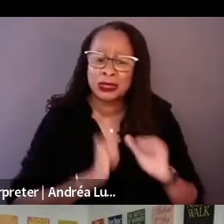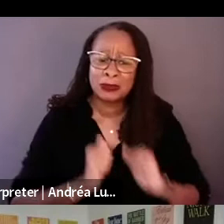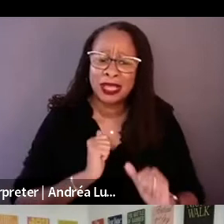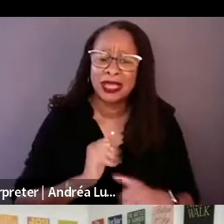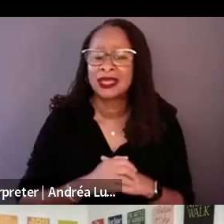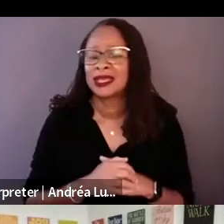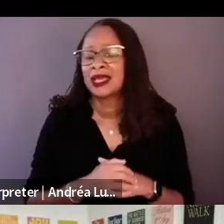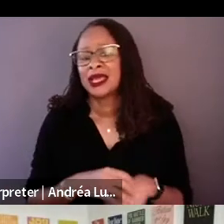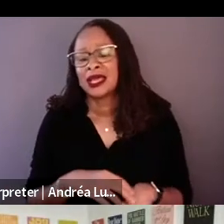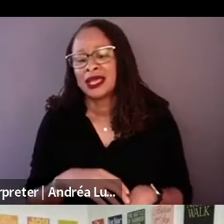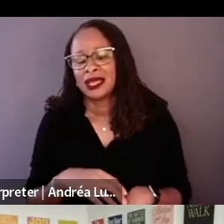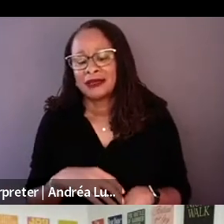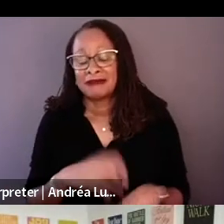we're going do both.